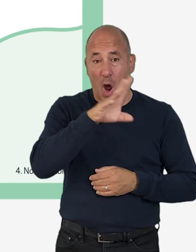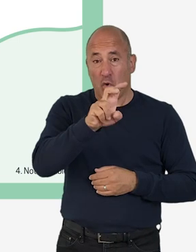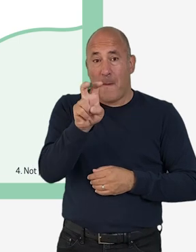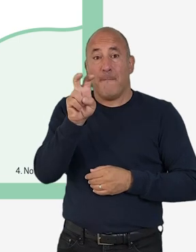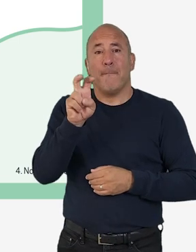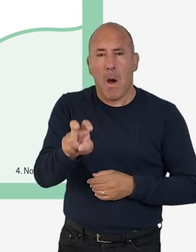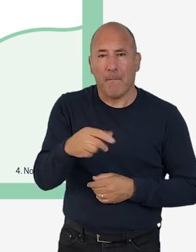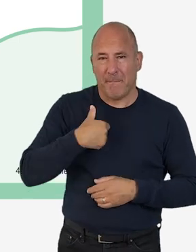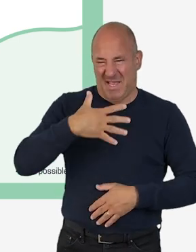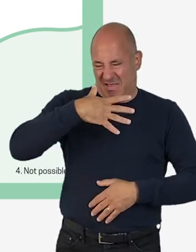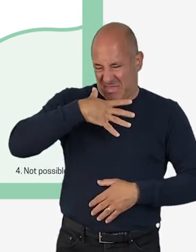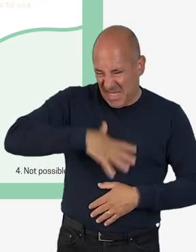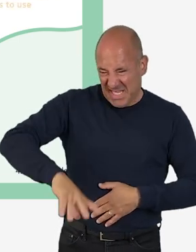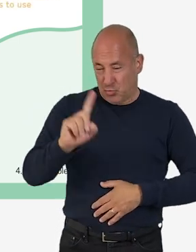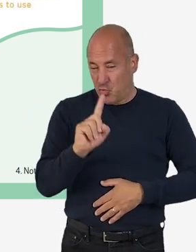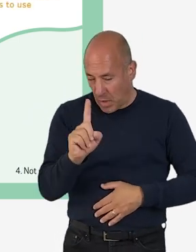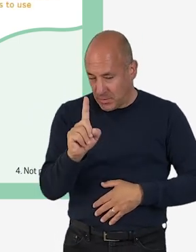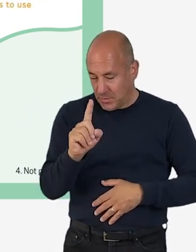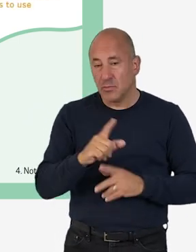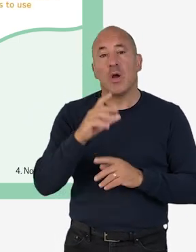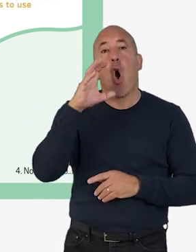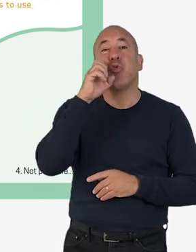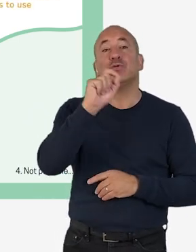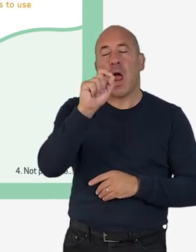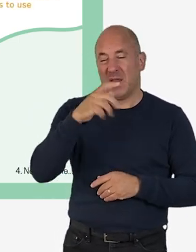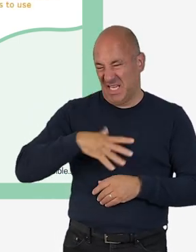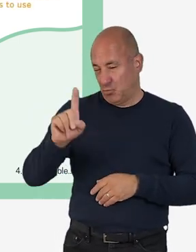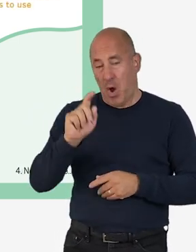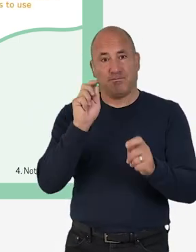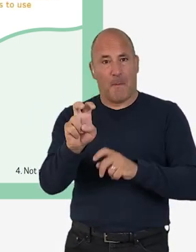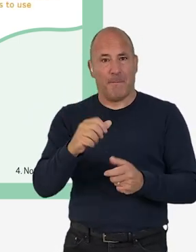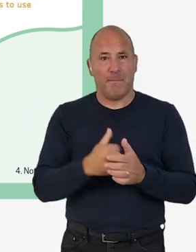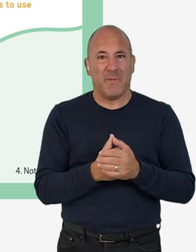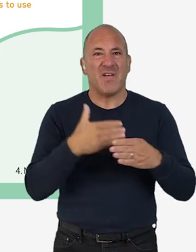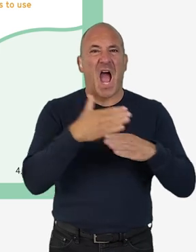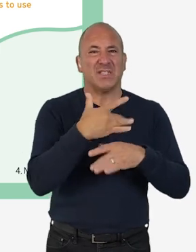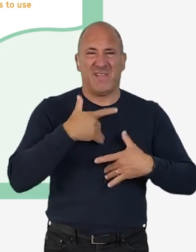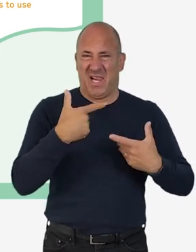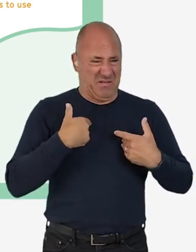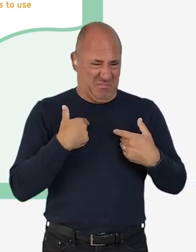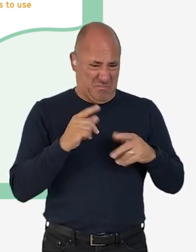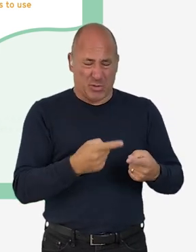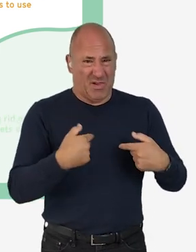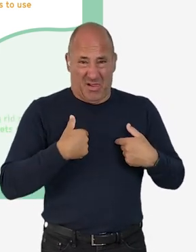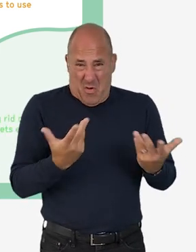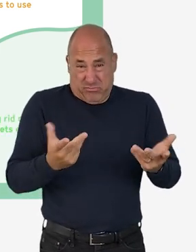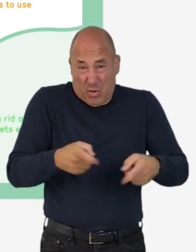jot down what exactly you would need to make these happen in orange. If the action feels entirely outside of your control or possibility,